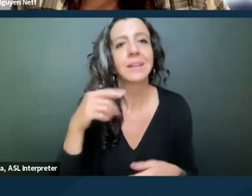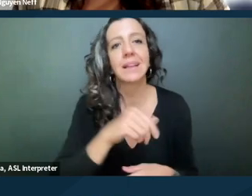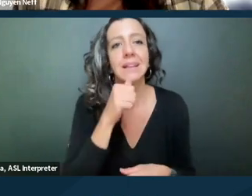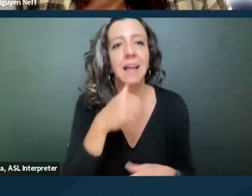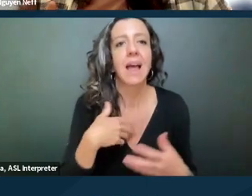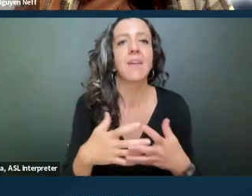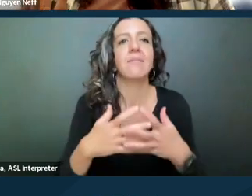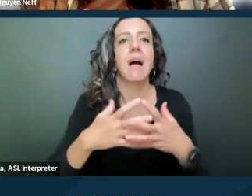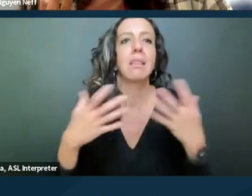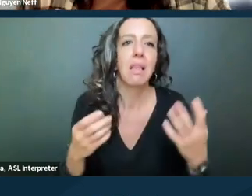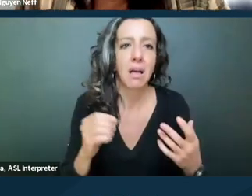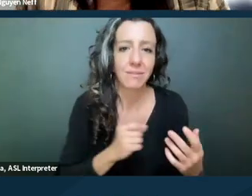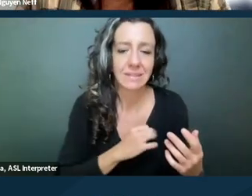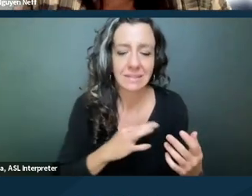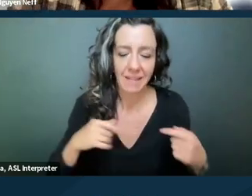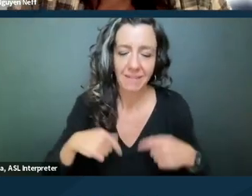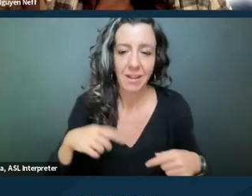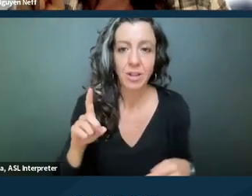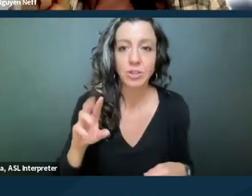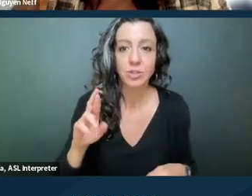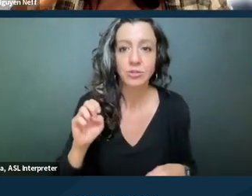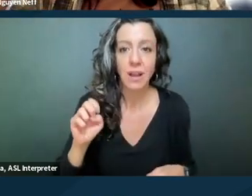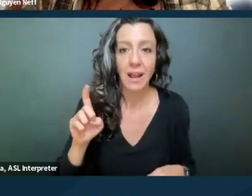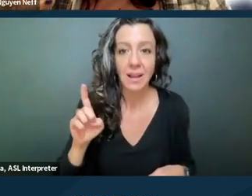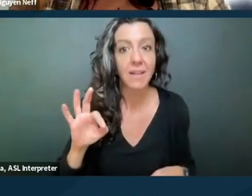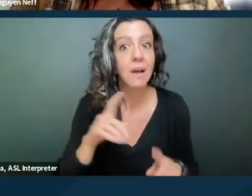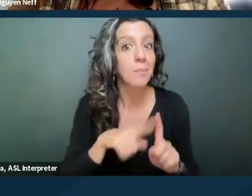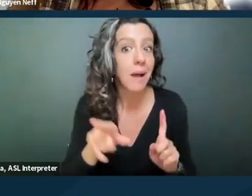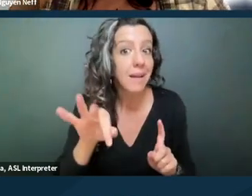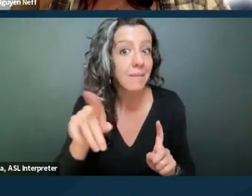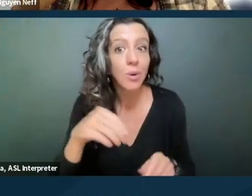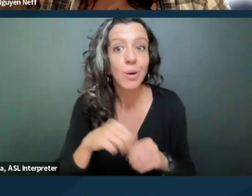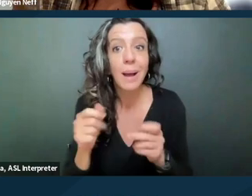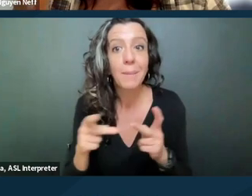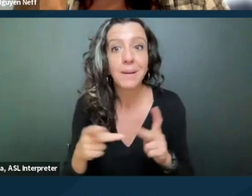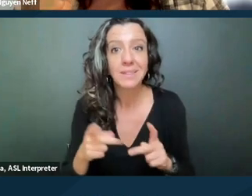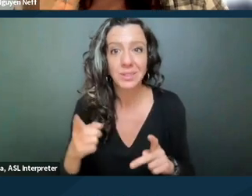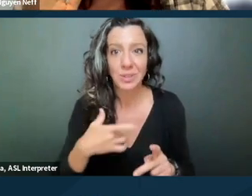but if you're in a position where, you know, you feel like you have this strong disability claim